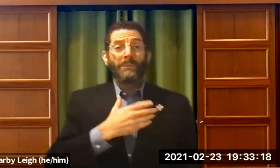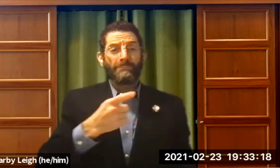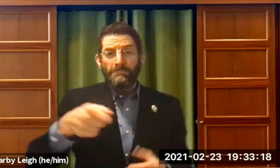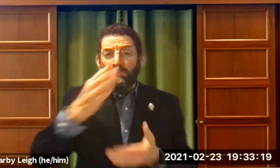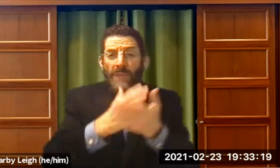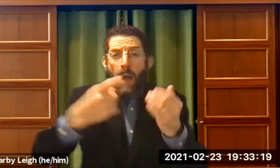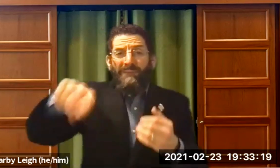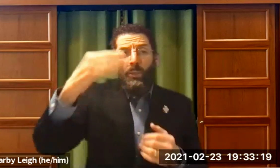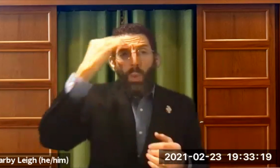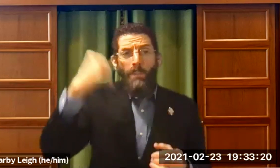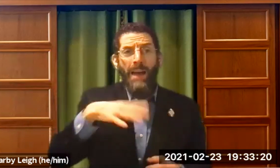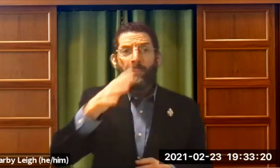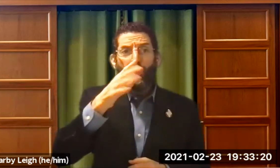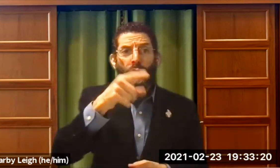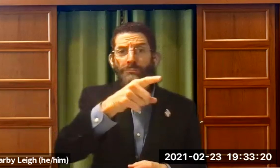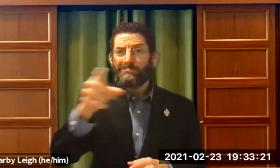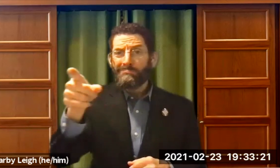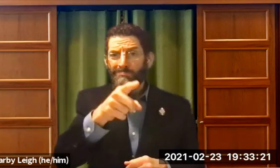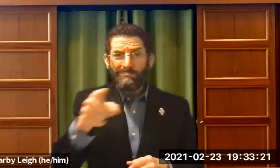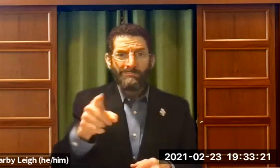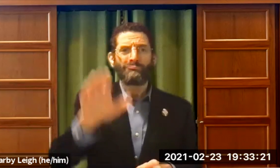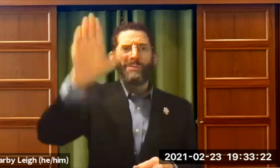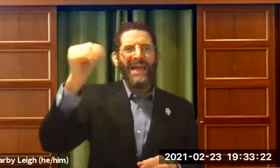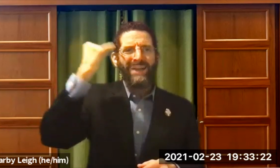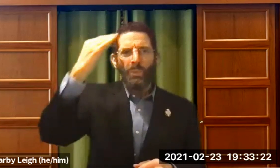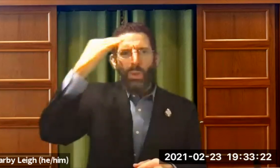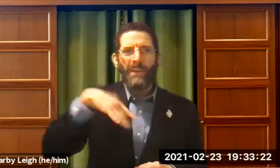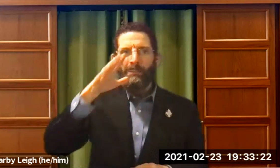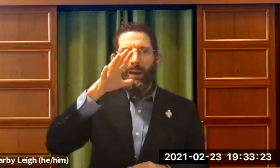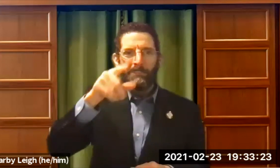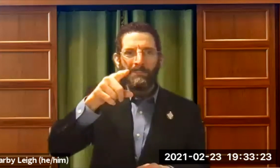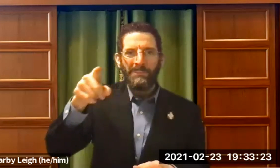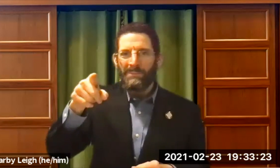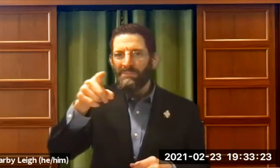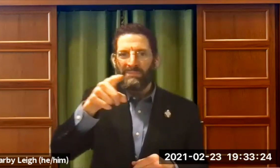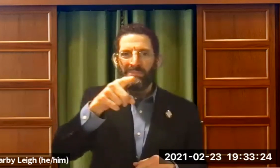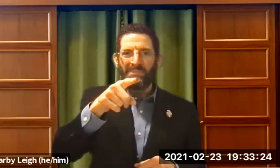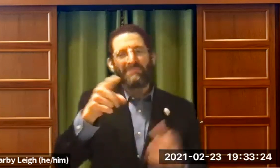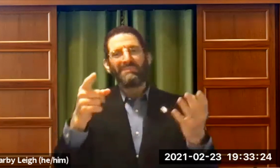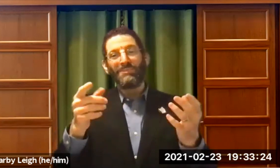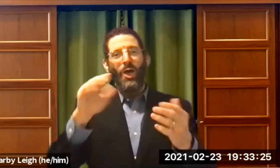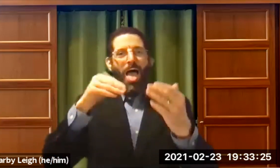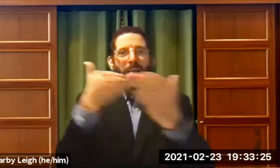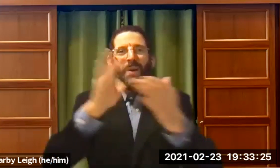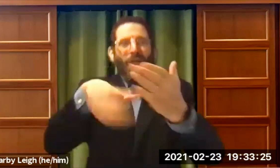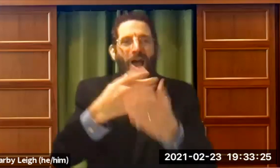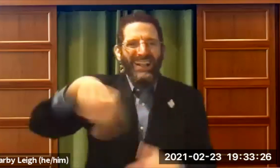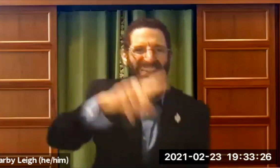. Some of you may know my mom. Raise your hand if mine mom.